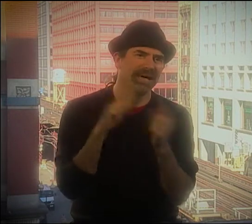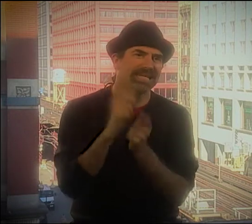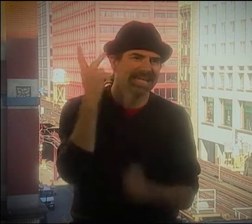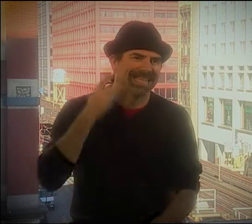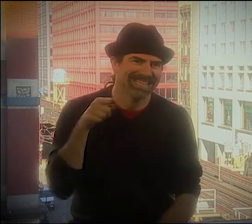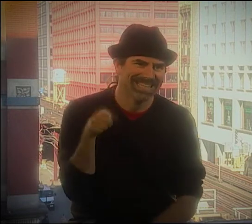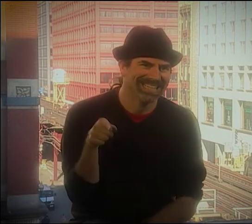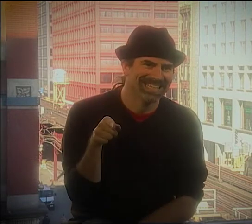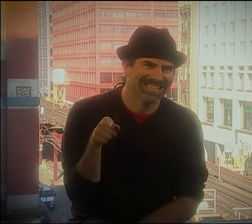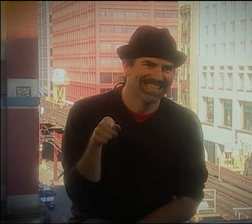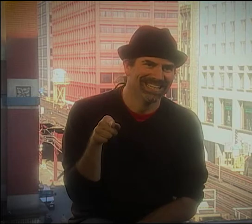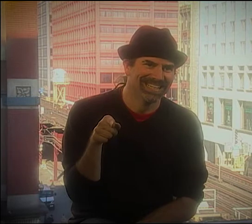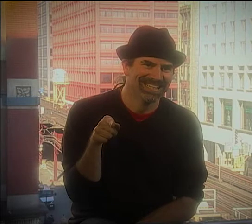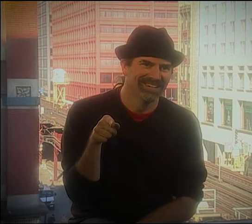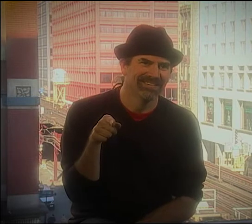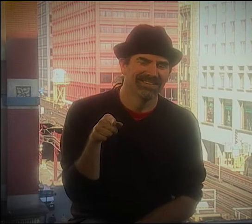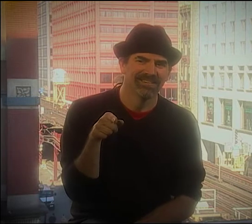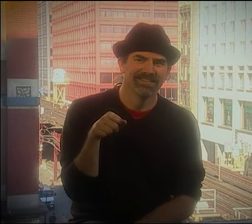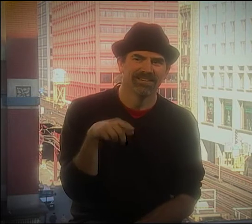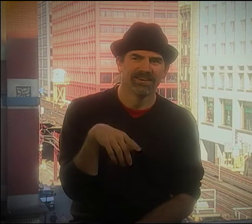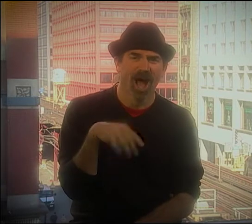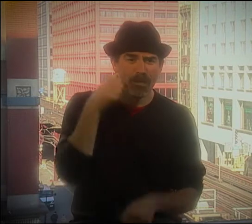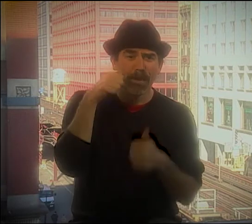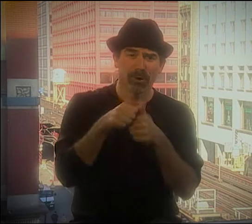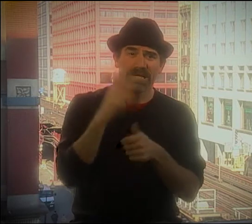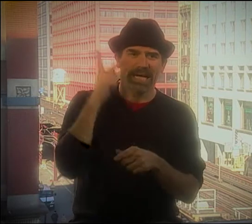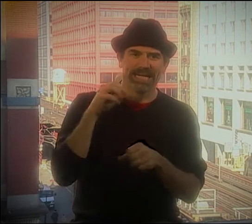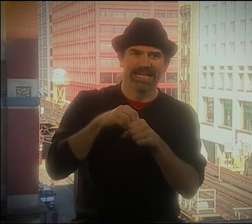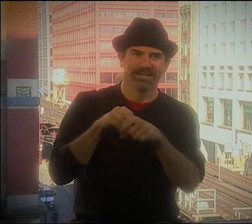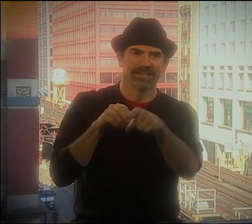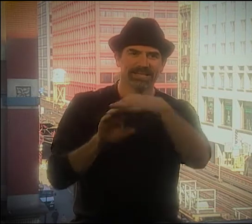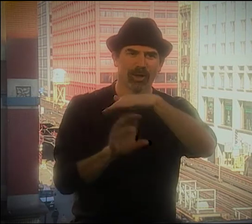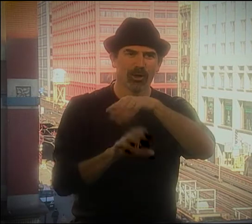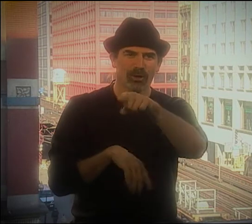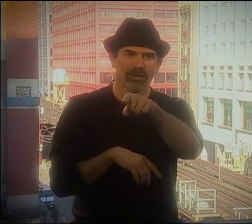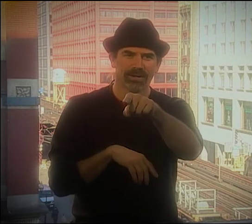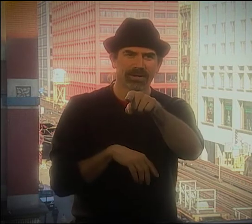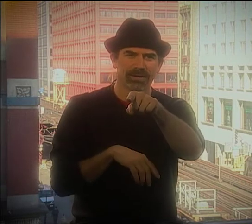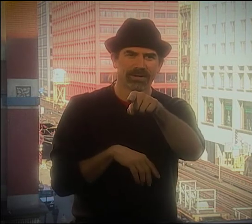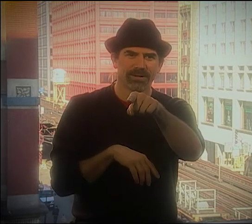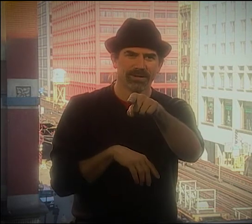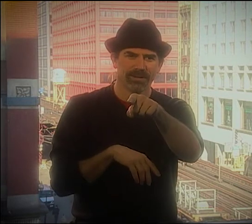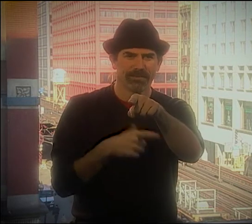THERE'S NOBODY SIGNING. WHO'S GONNA BE ABLE TO VOICE MY SIGNING? AND THAT'S WHERE I MET KENNY.